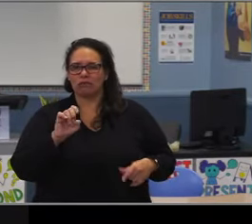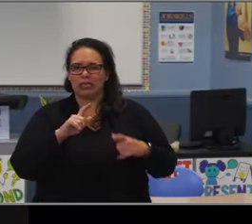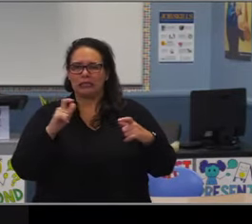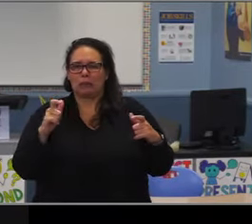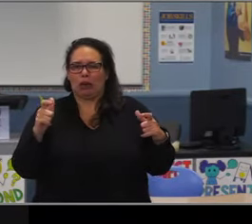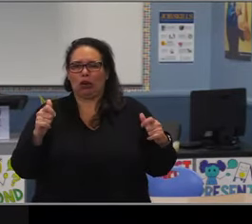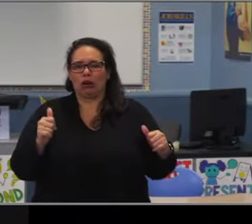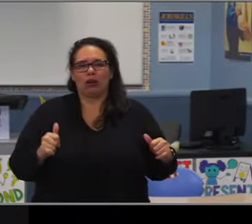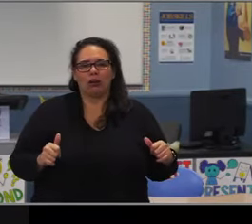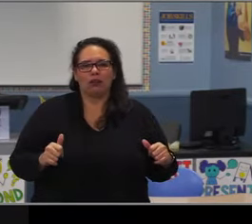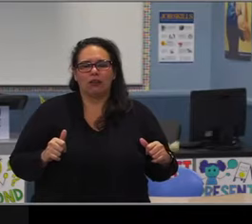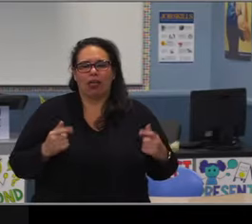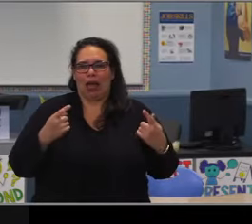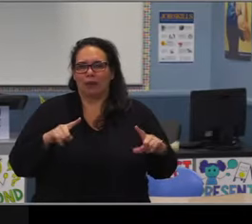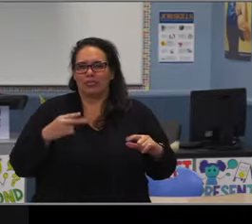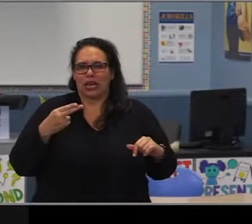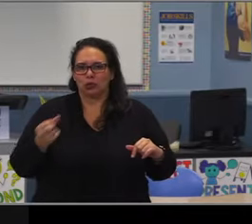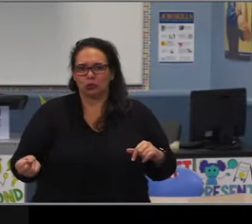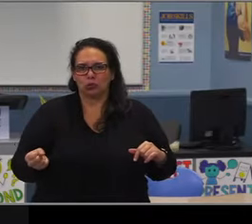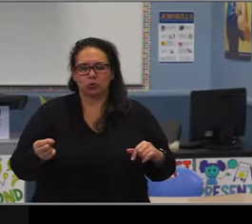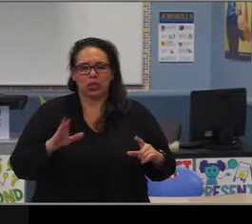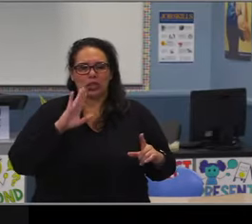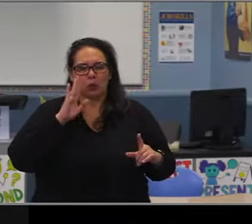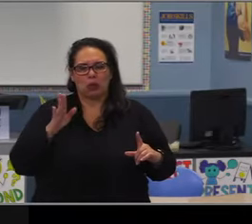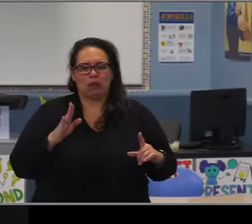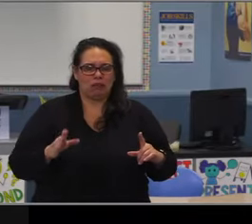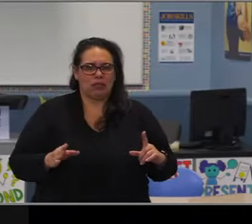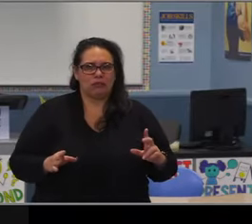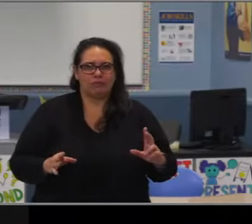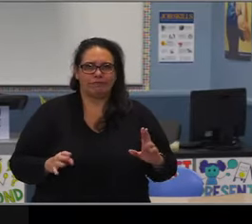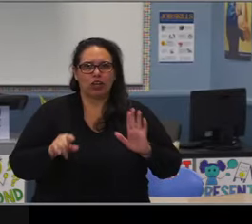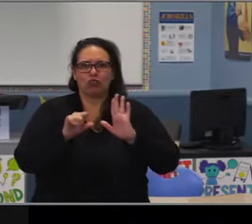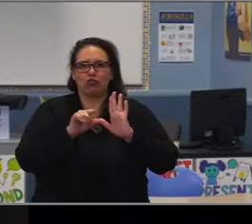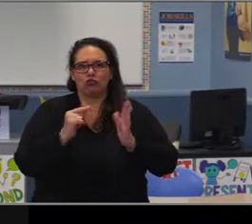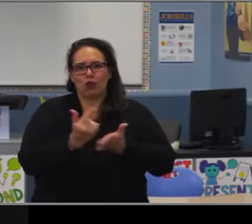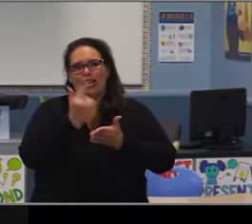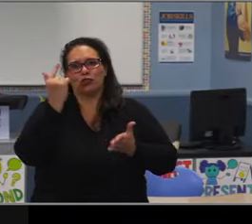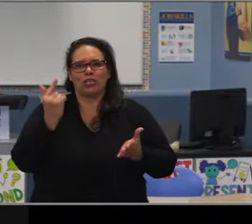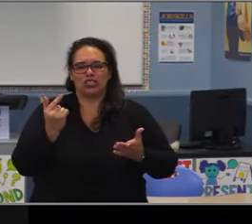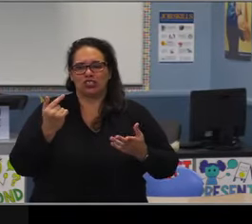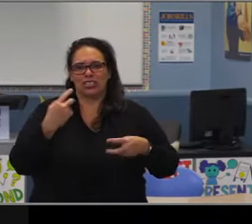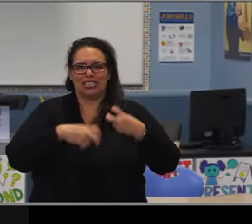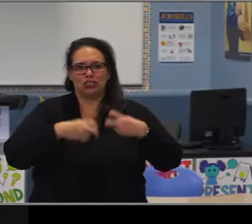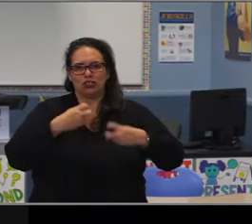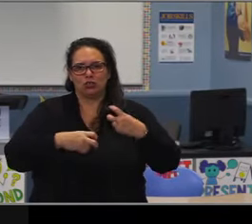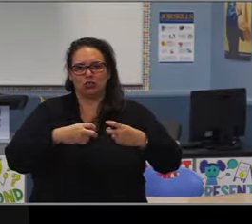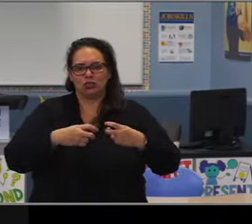They disproportionately impact our overall district numbers. So I think for future reference,